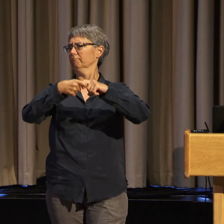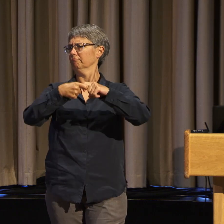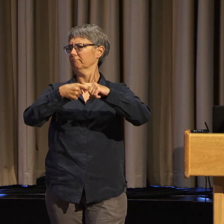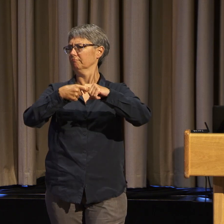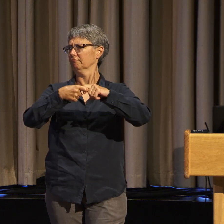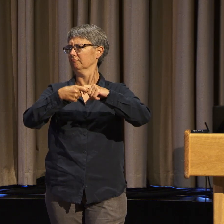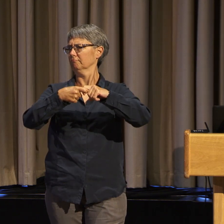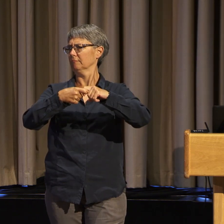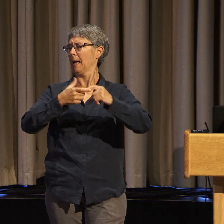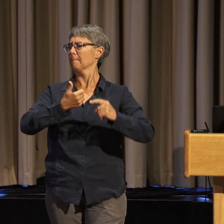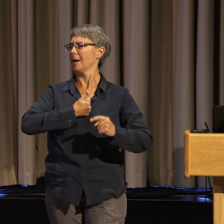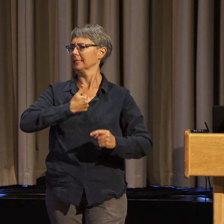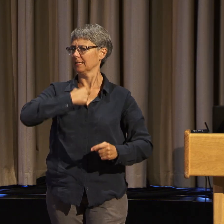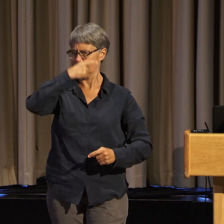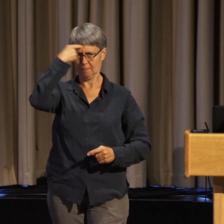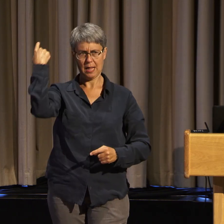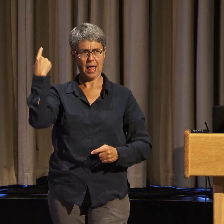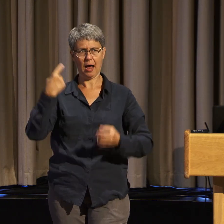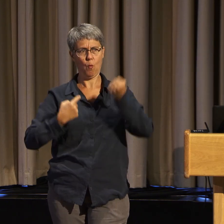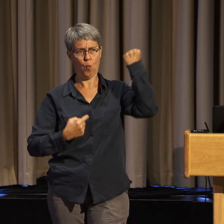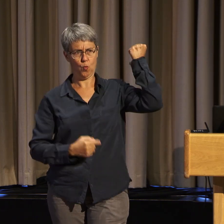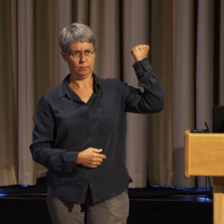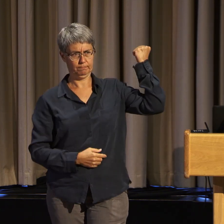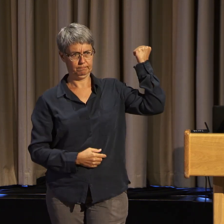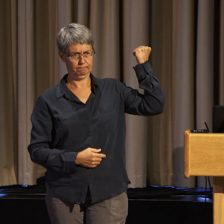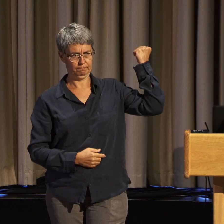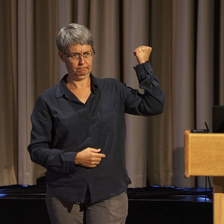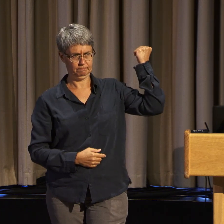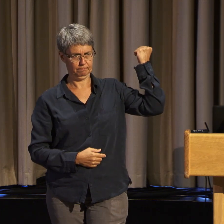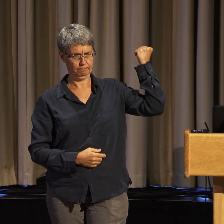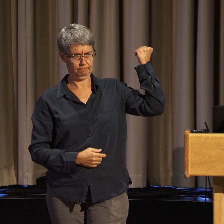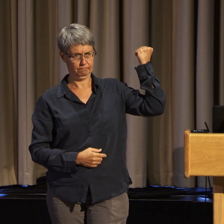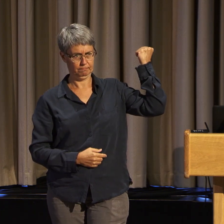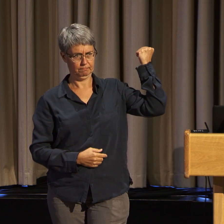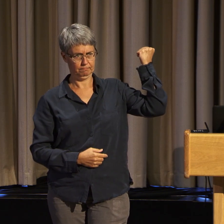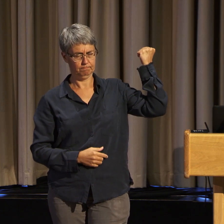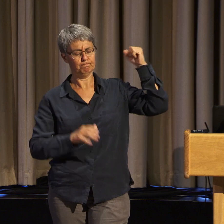and dealt with things from a disability perspective,